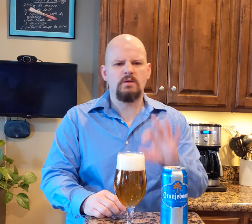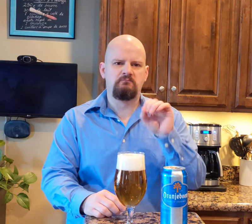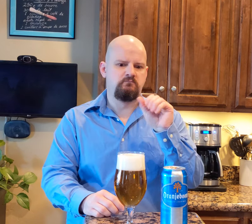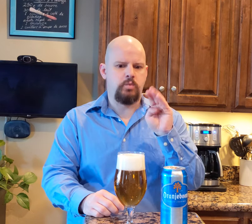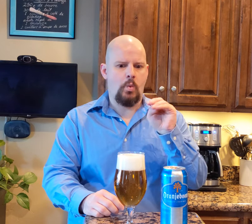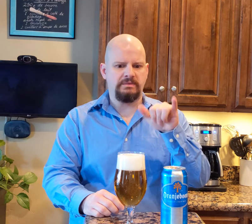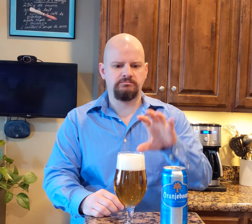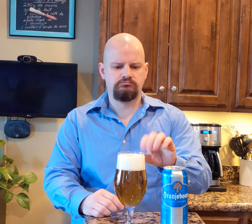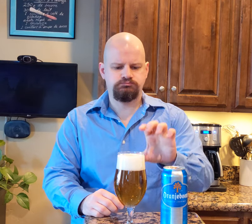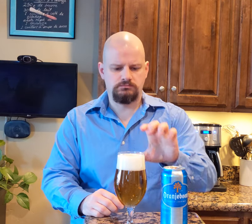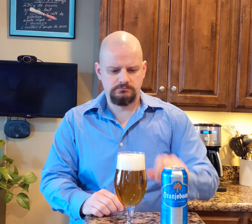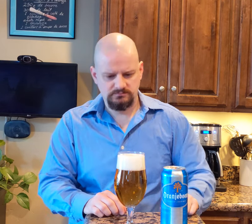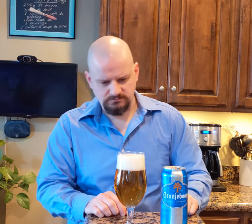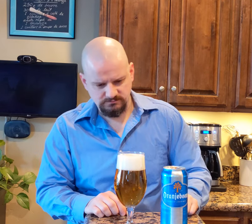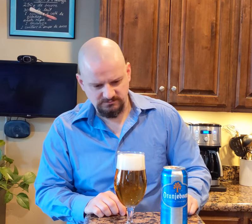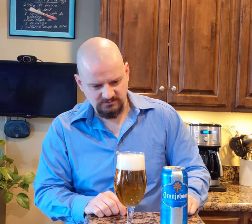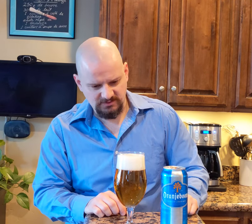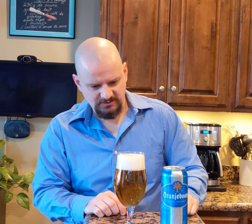It's foamy.